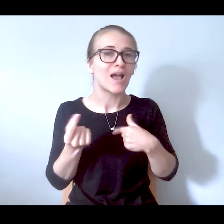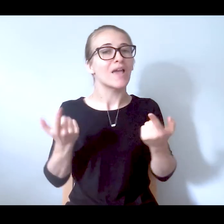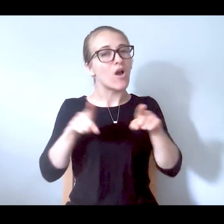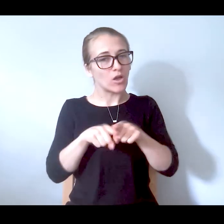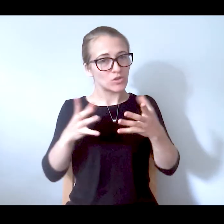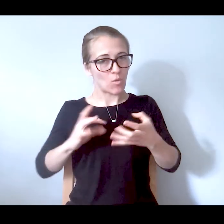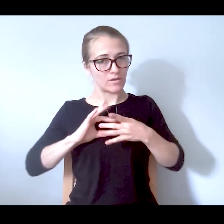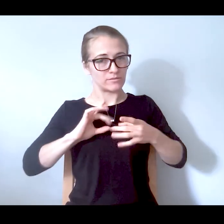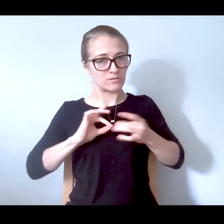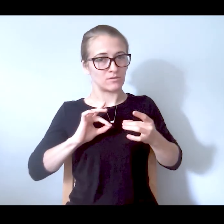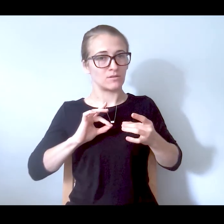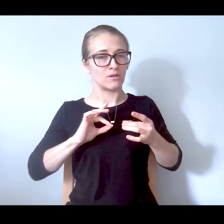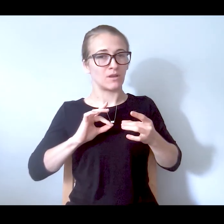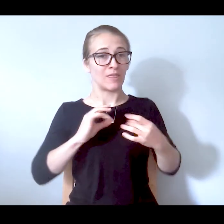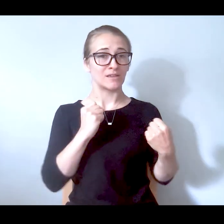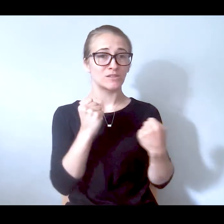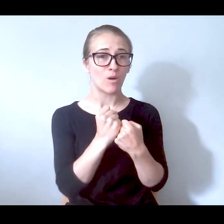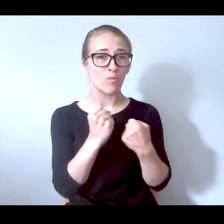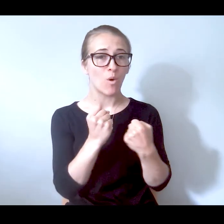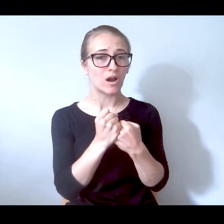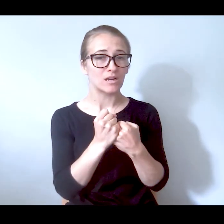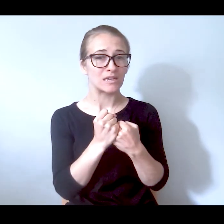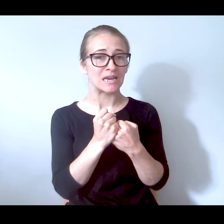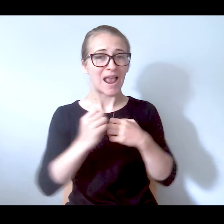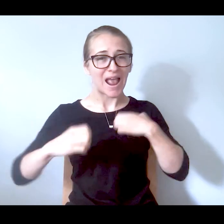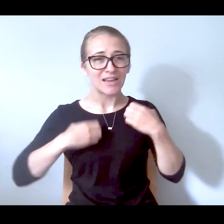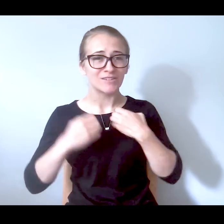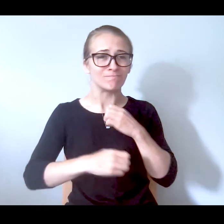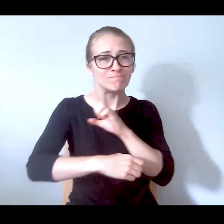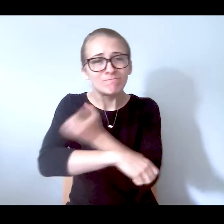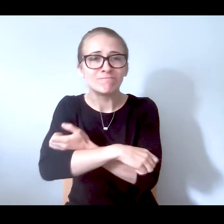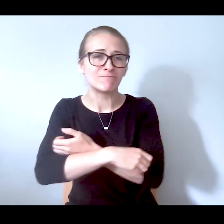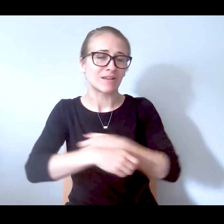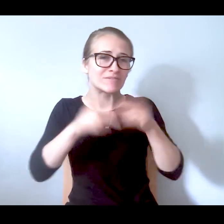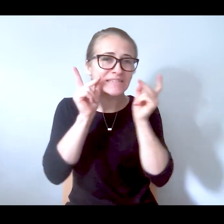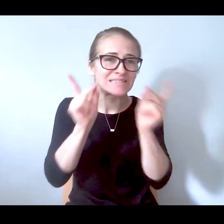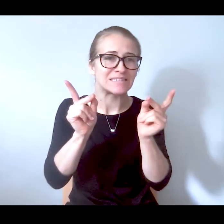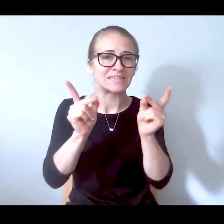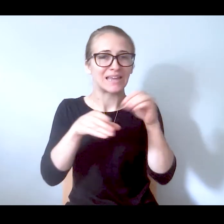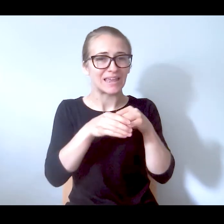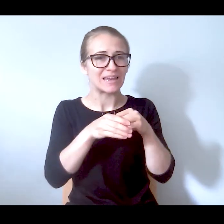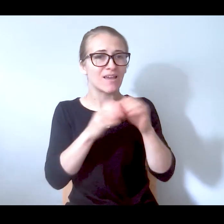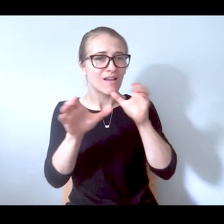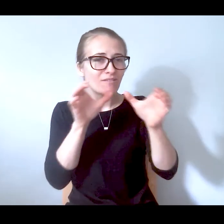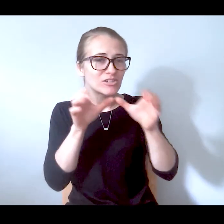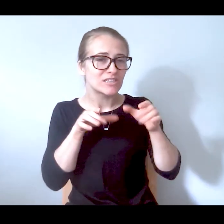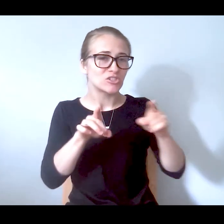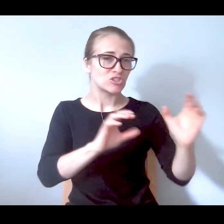I also have to say that the collective supportive energy that I see in this room both in the conversation and the chats indicates to me that this